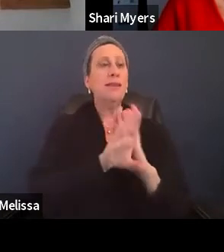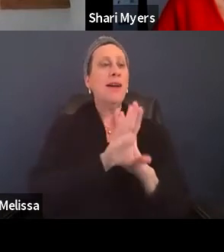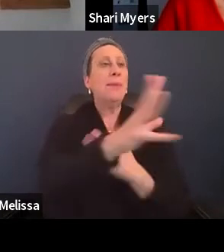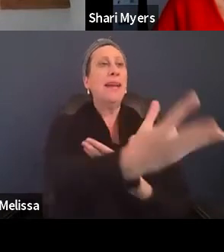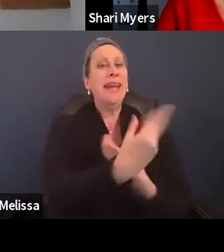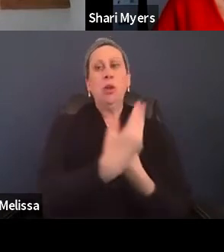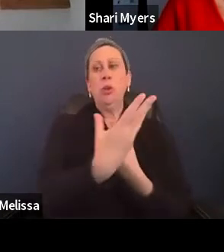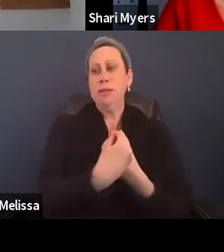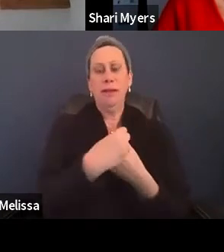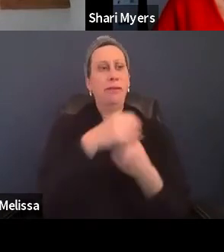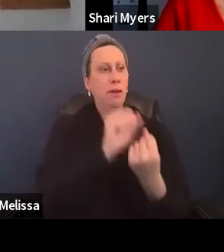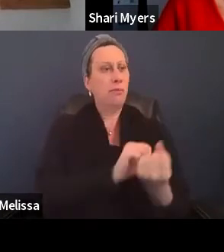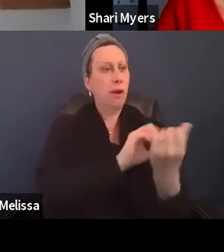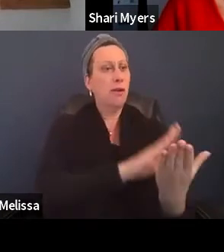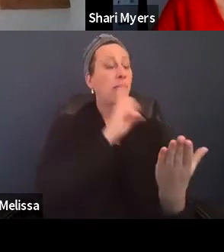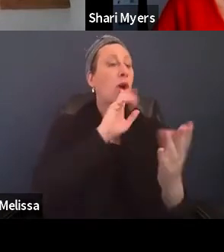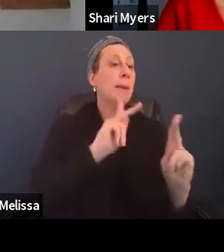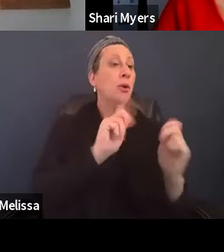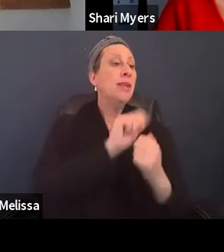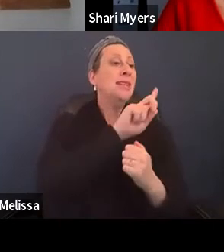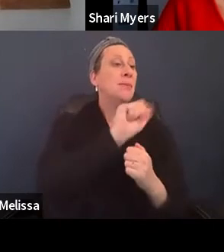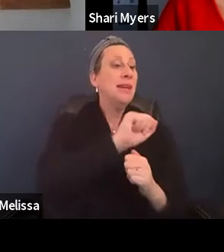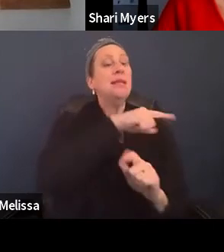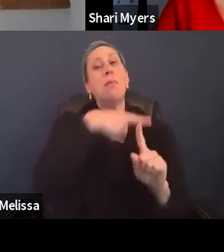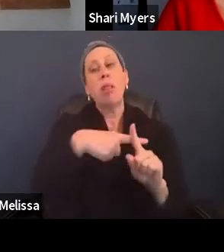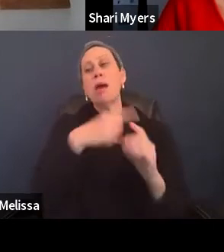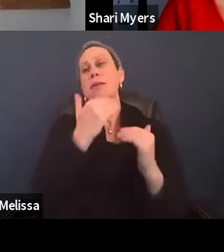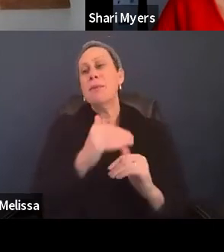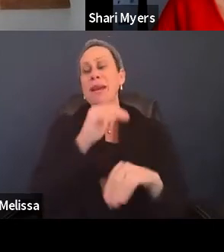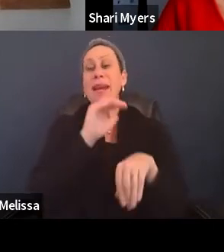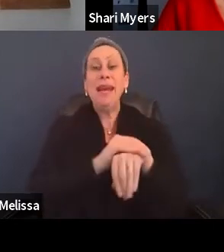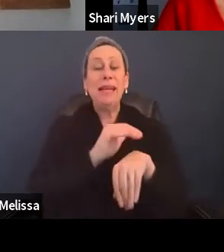not only for individuals with disabilities but limited English speakers